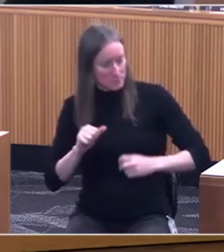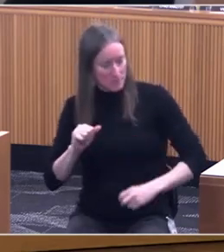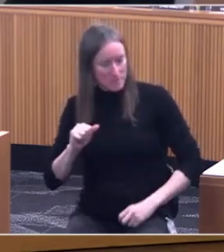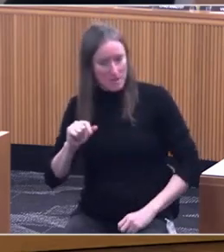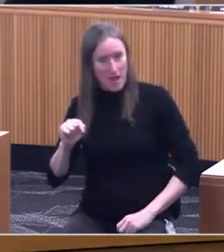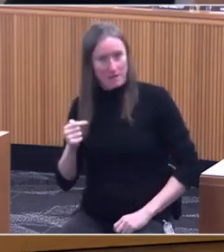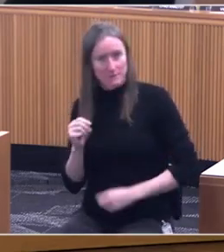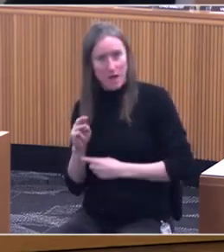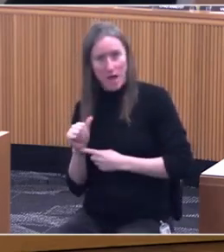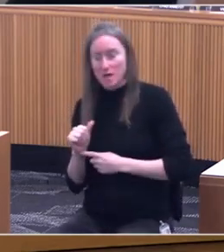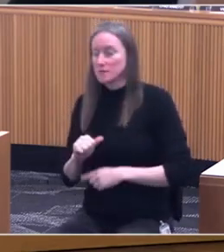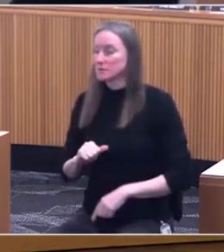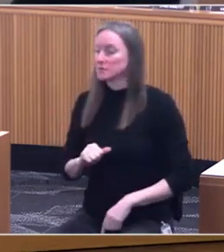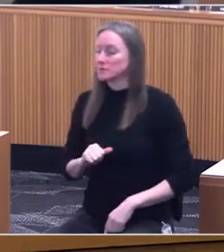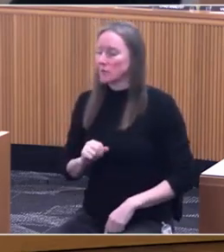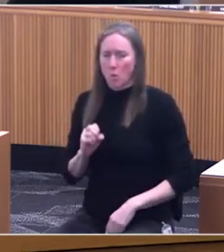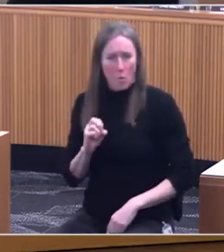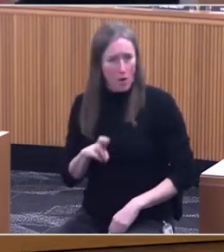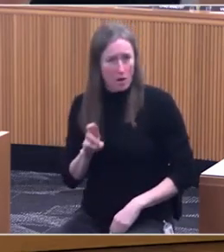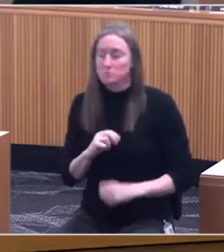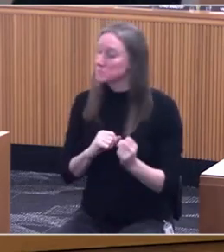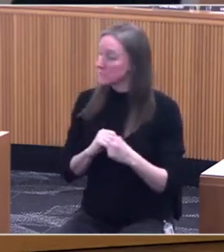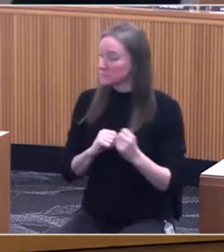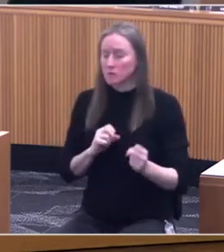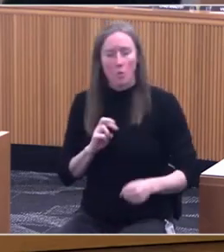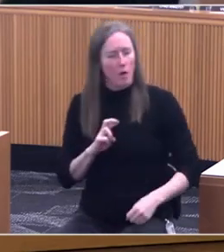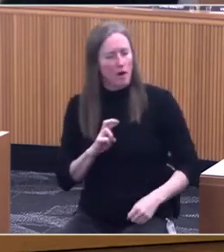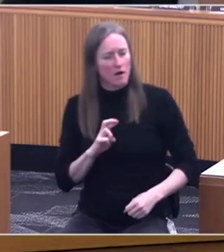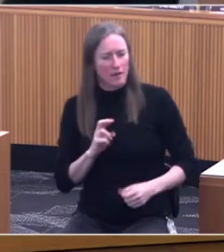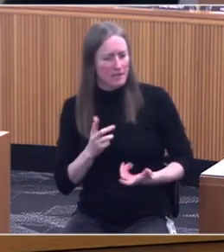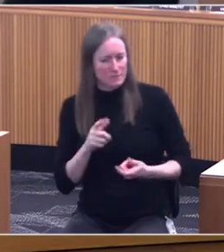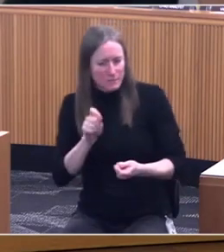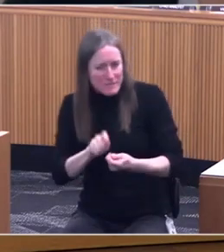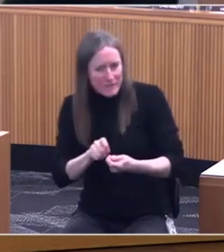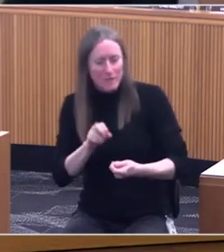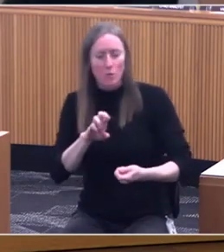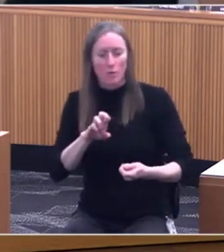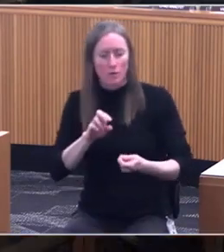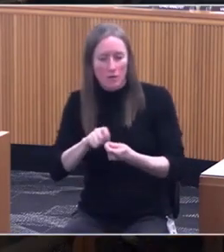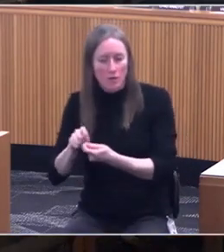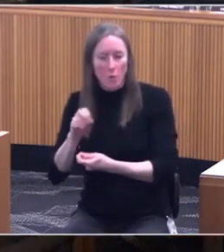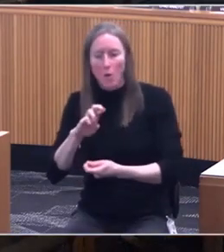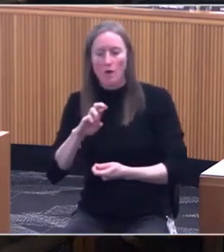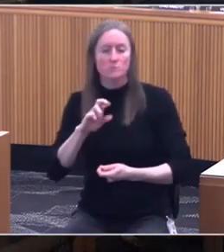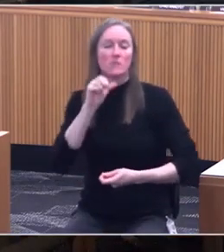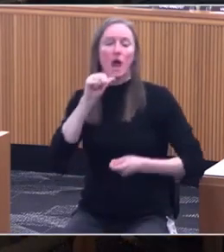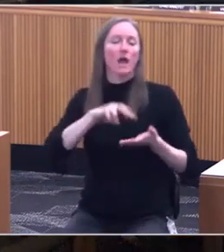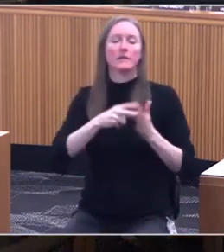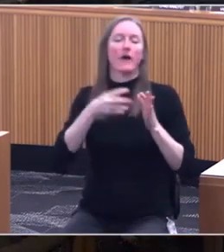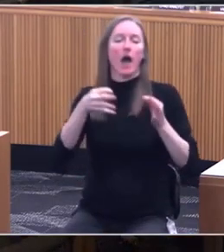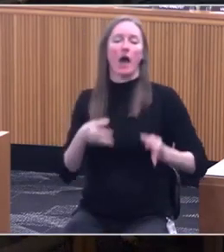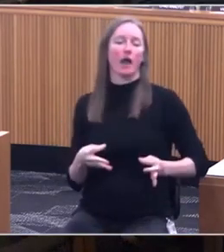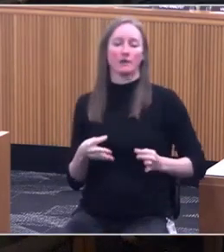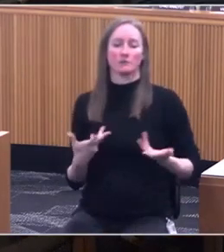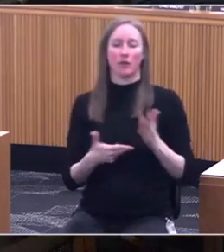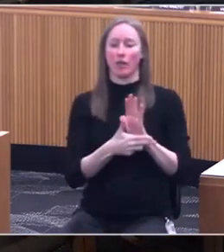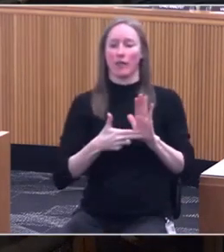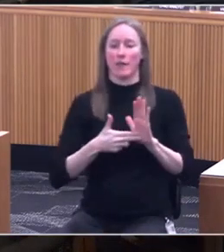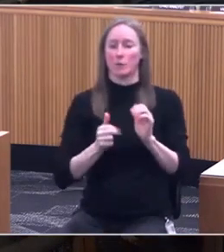you know, does it get into more details, or is it just quality of life, undefined? [Megan] Yeah. It is not related to the treatment that that person would receive. - Sure.